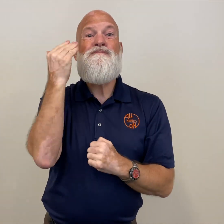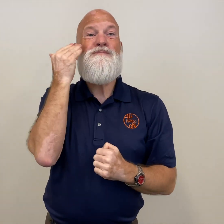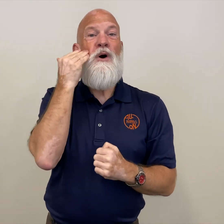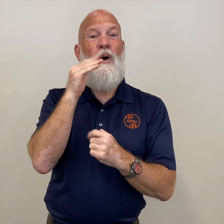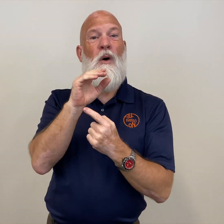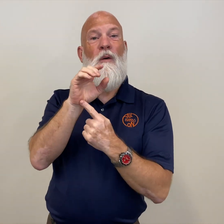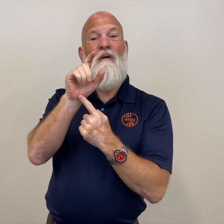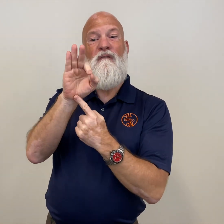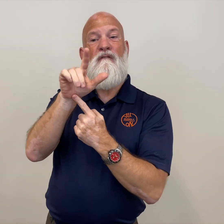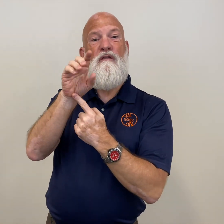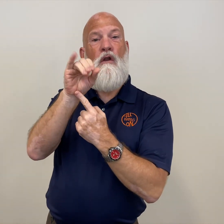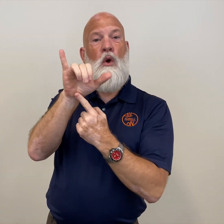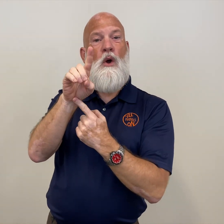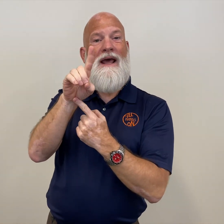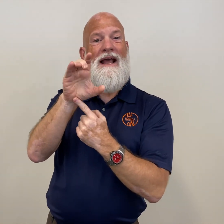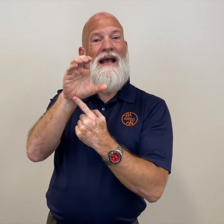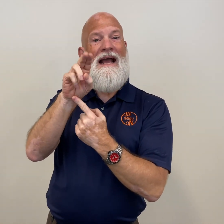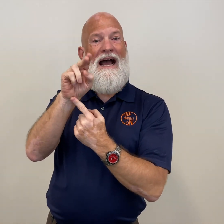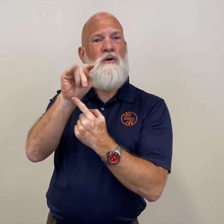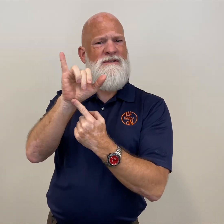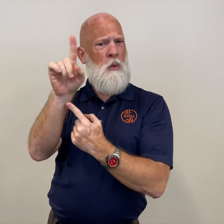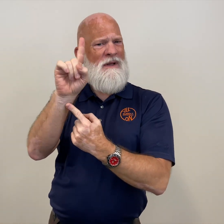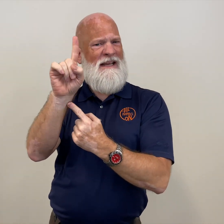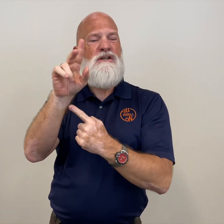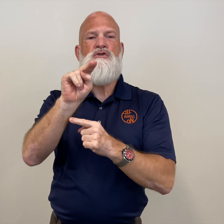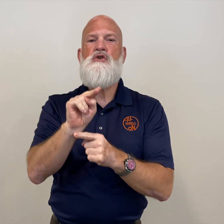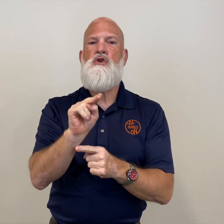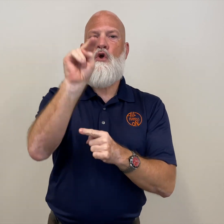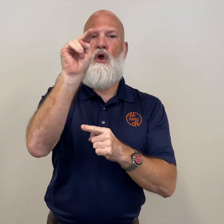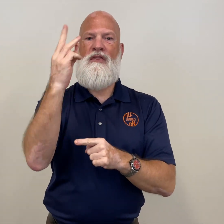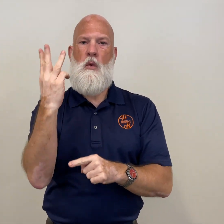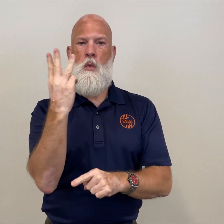familiar with where Floyd county is it's where Rome is it's really up close to